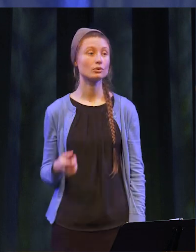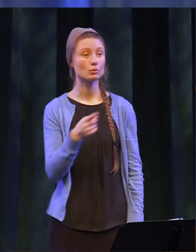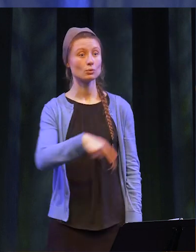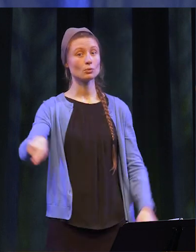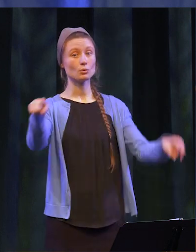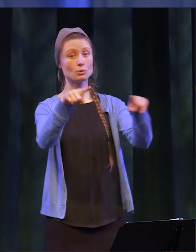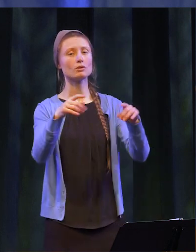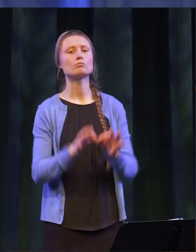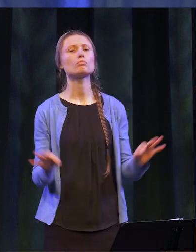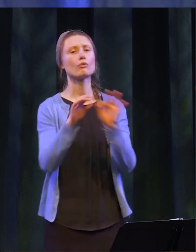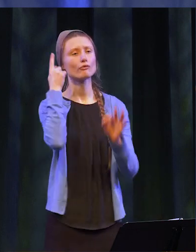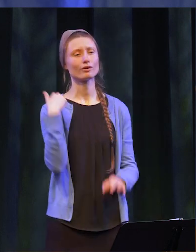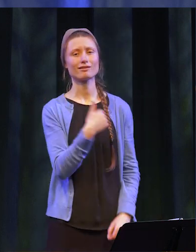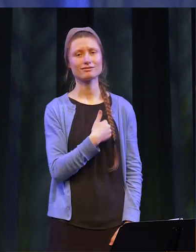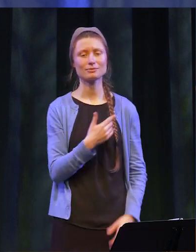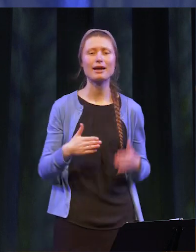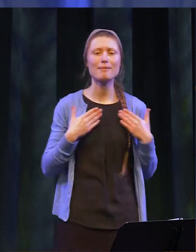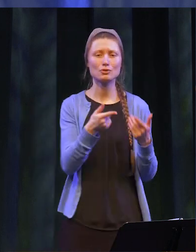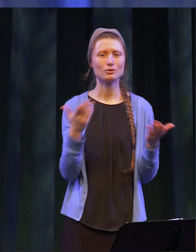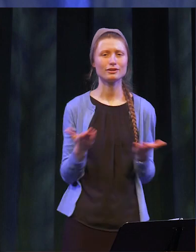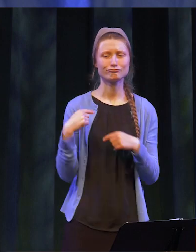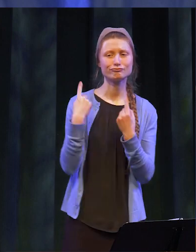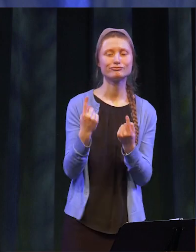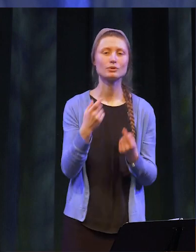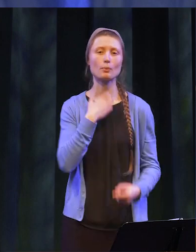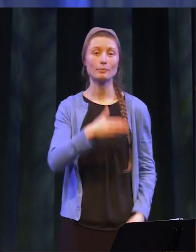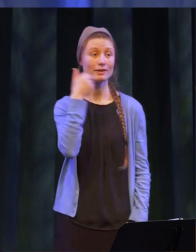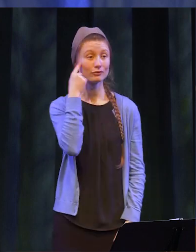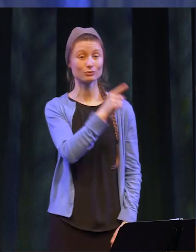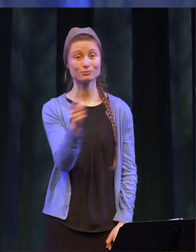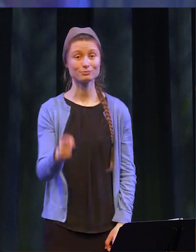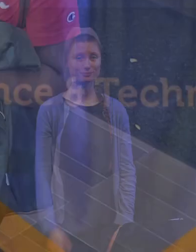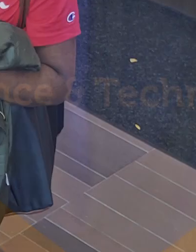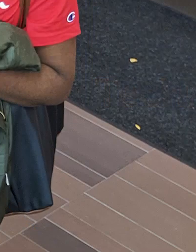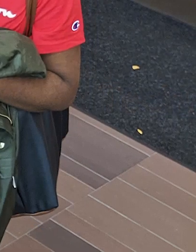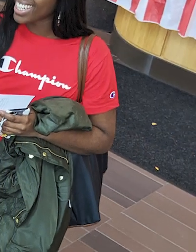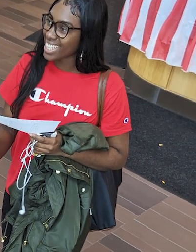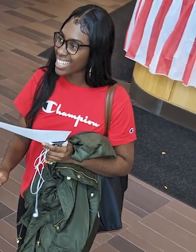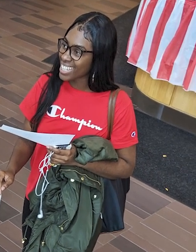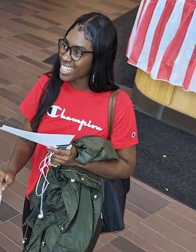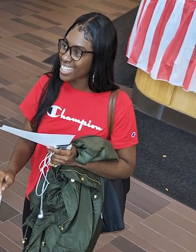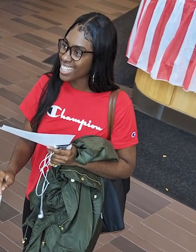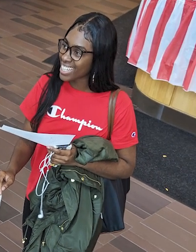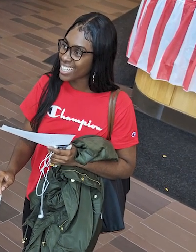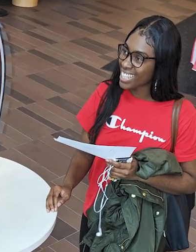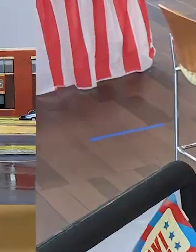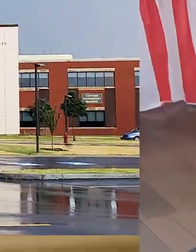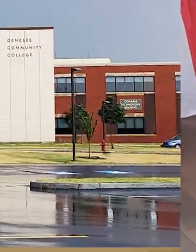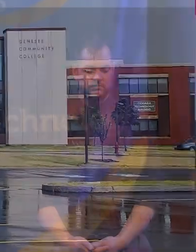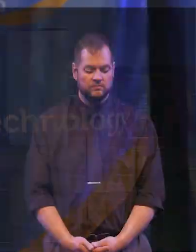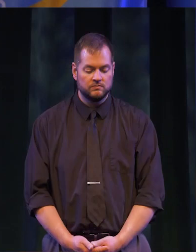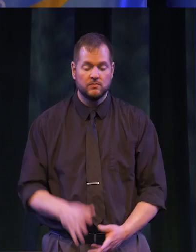to us and we are glad you spent time with us. We wish you the very best!